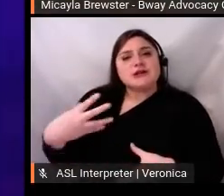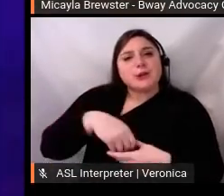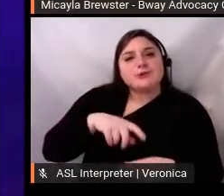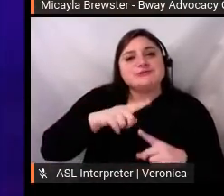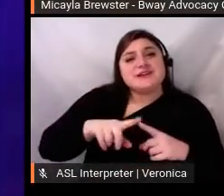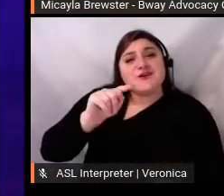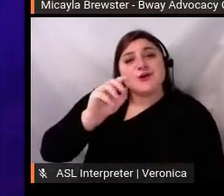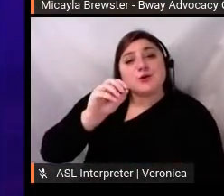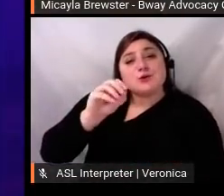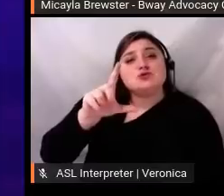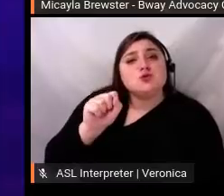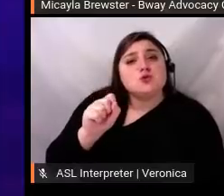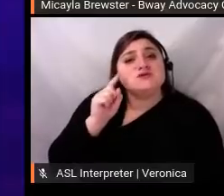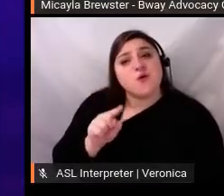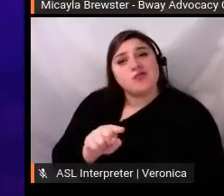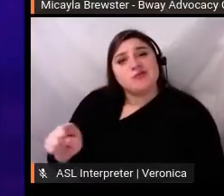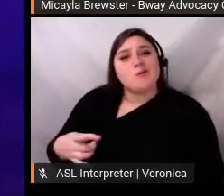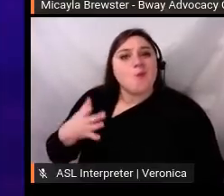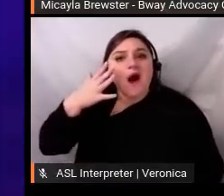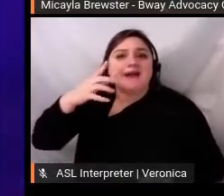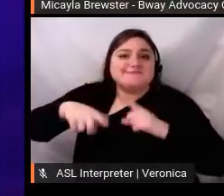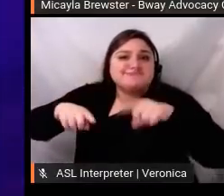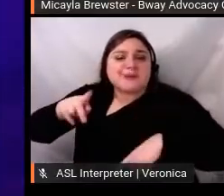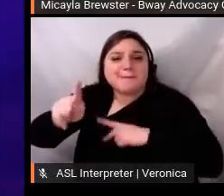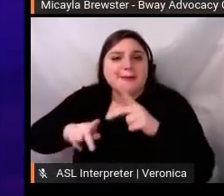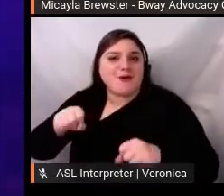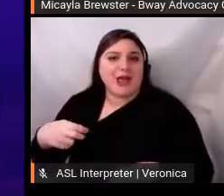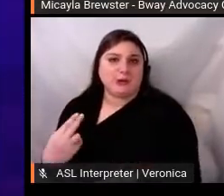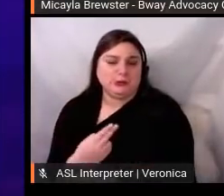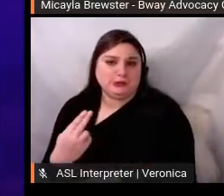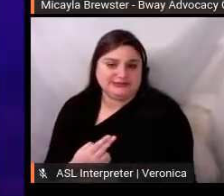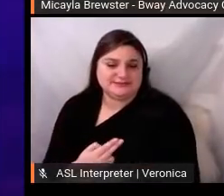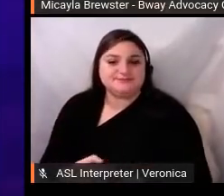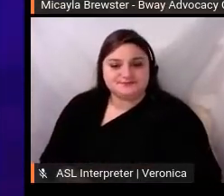So, the next two stories were our way of communicating the intention